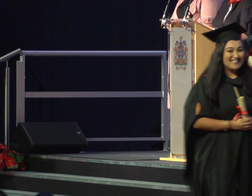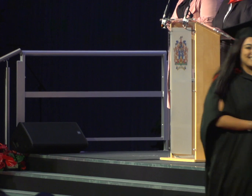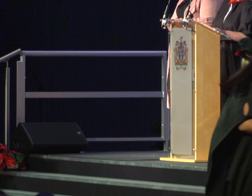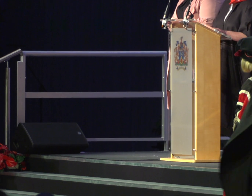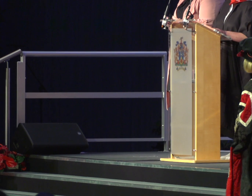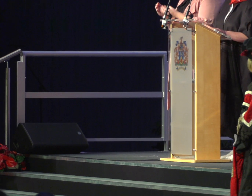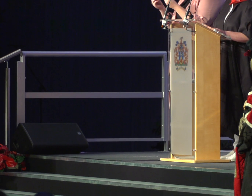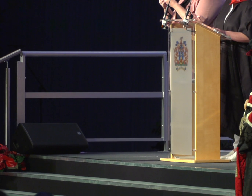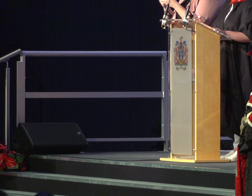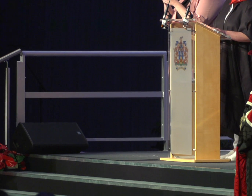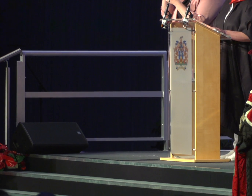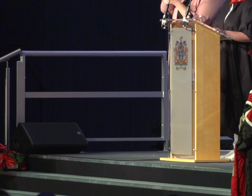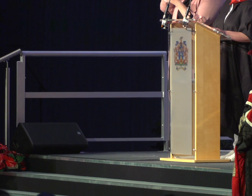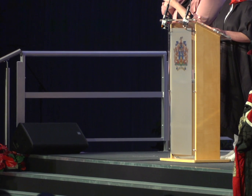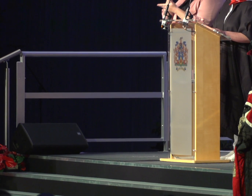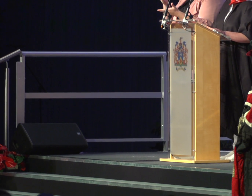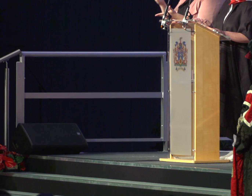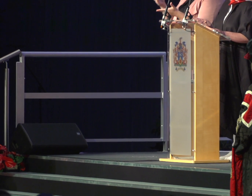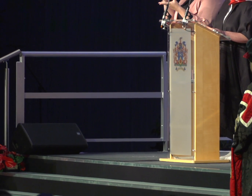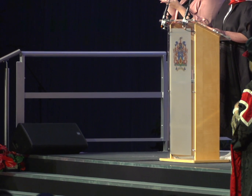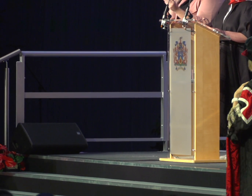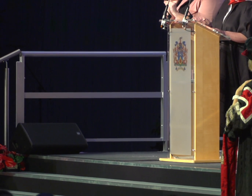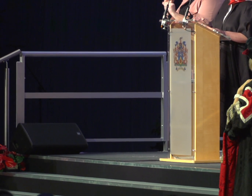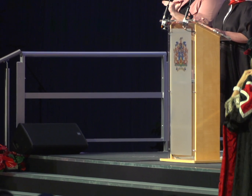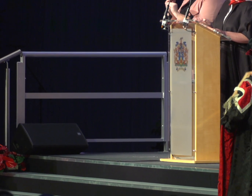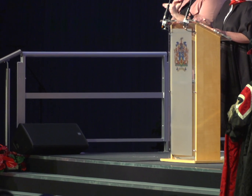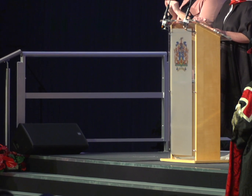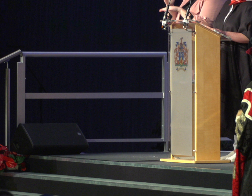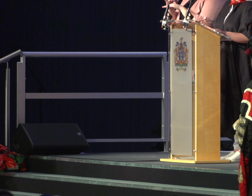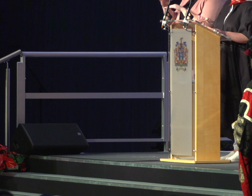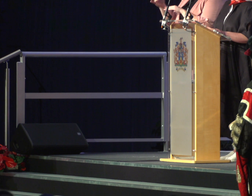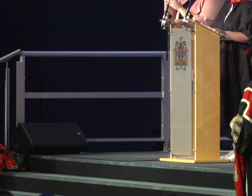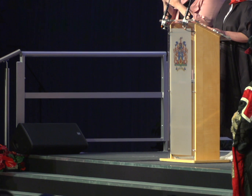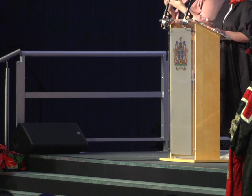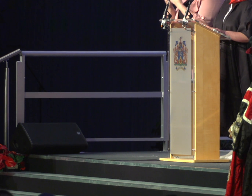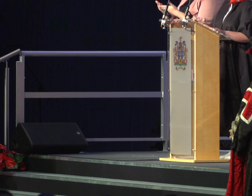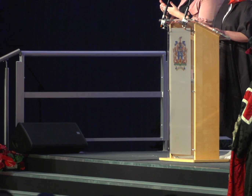Bachelor of Arts with Honours in Education and Professional Studies